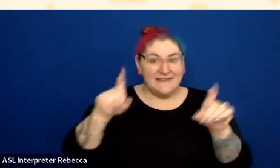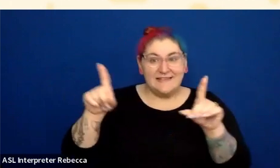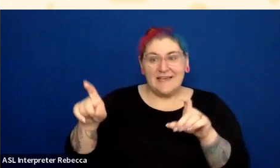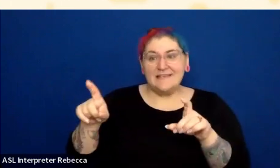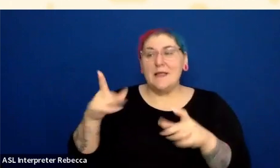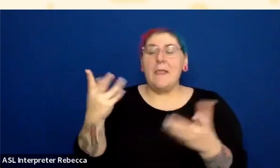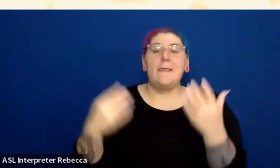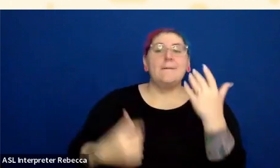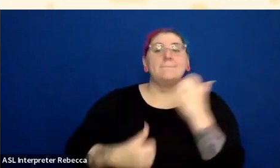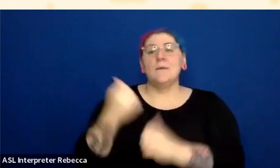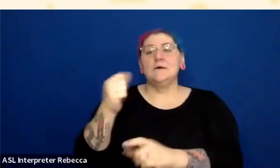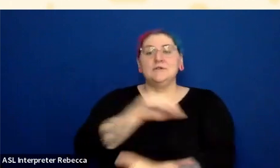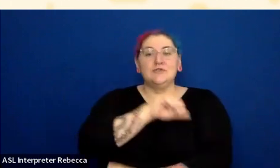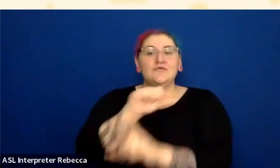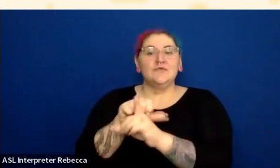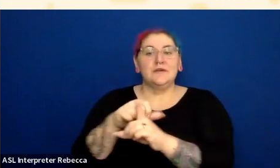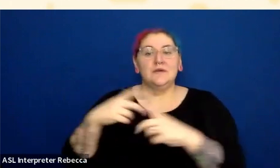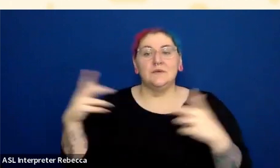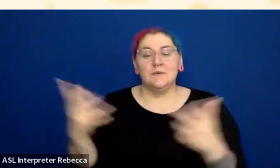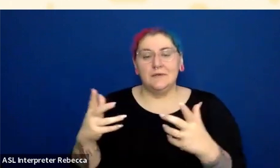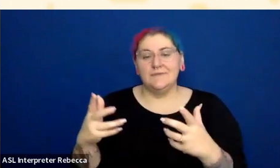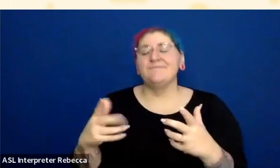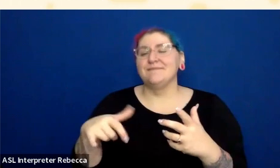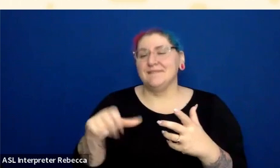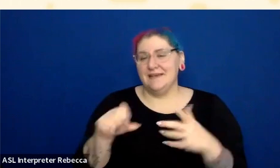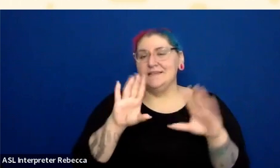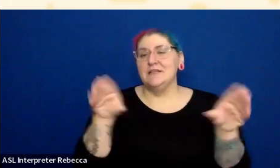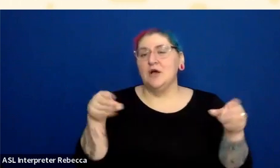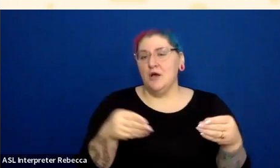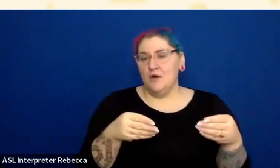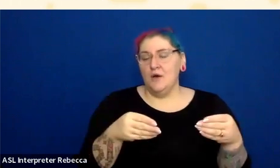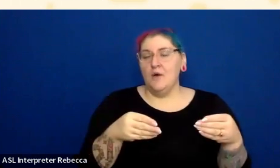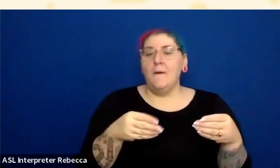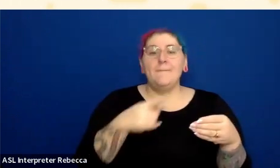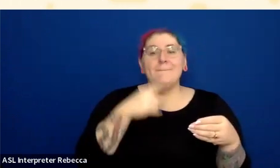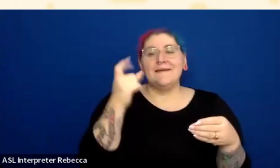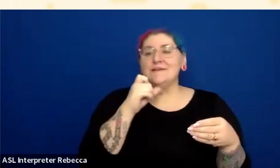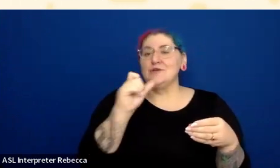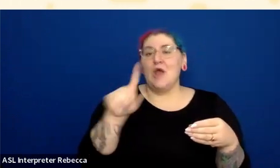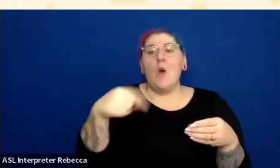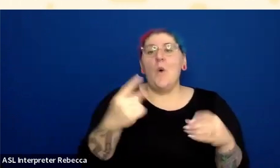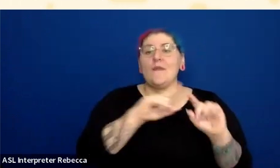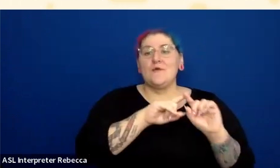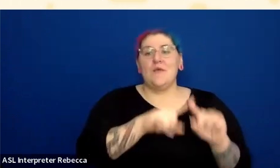from all these other possible states is